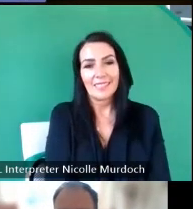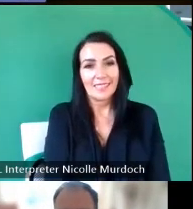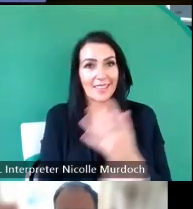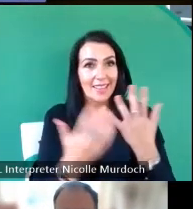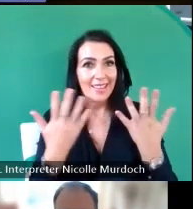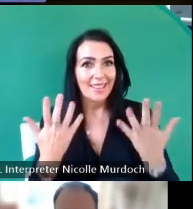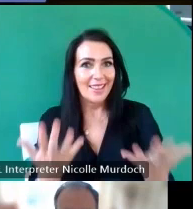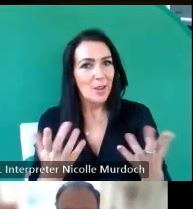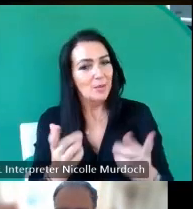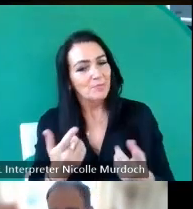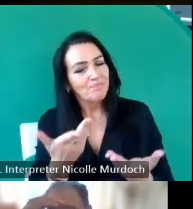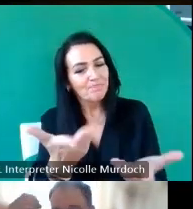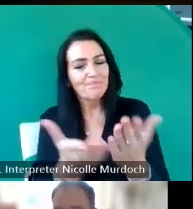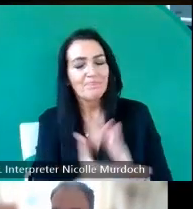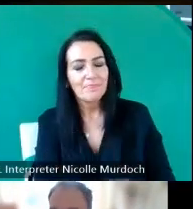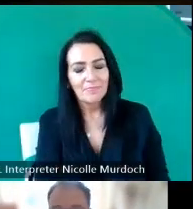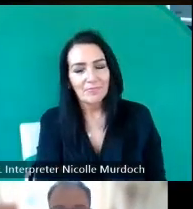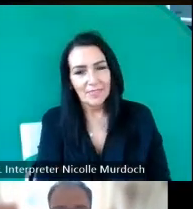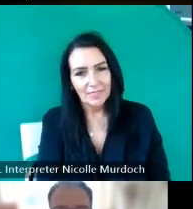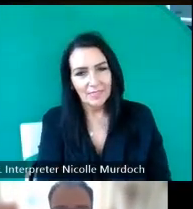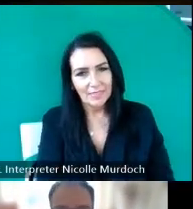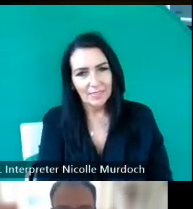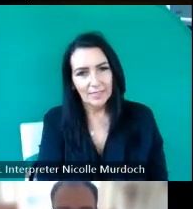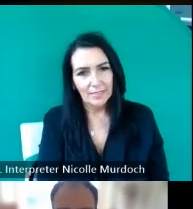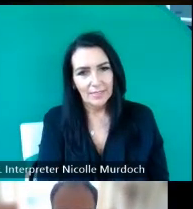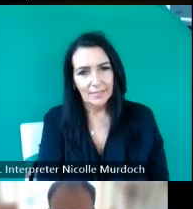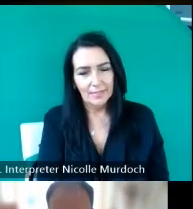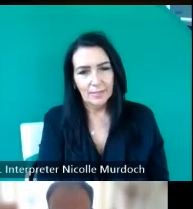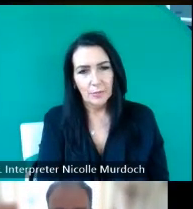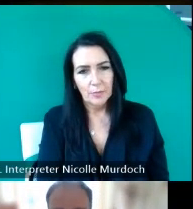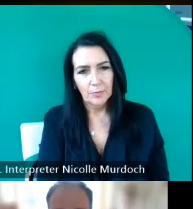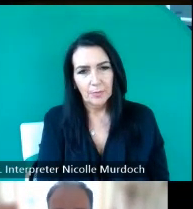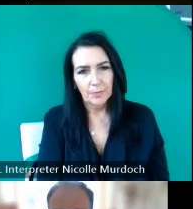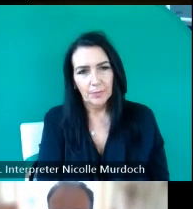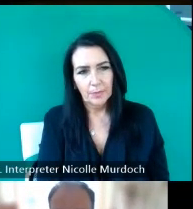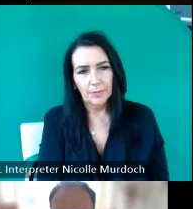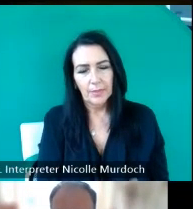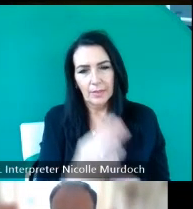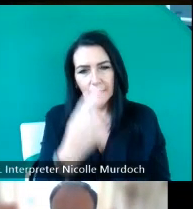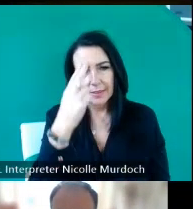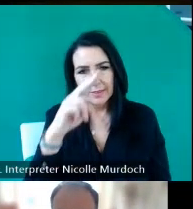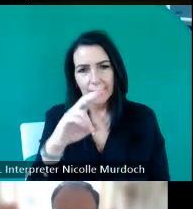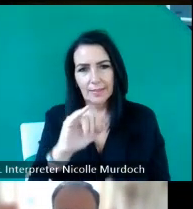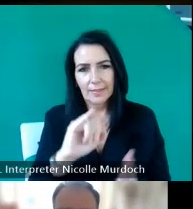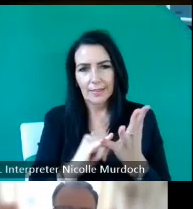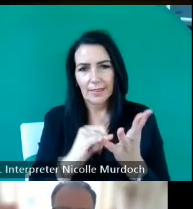now um so I hadn't expected to say anything but uh my name is Simon Gul I'm public and Community